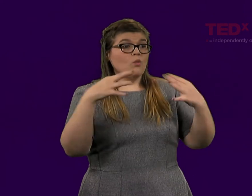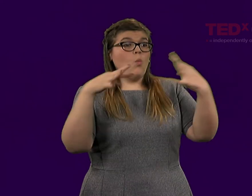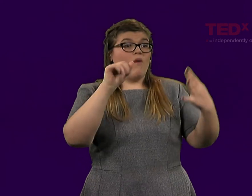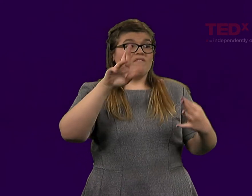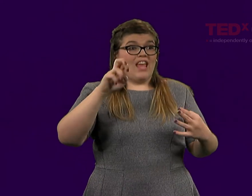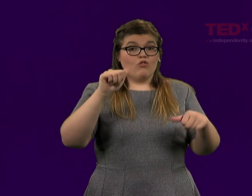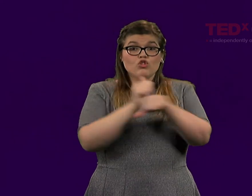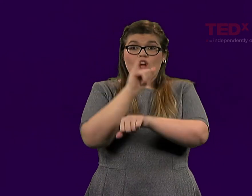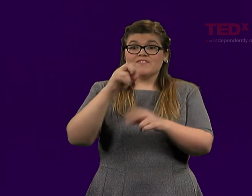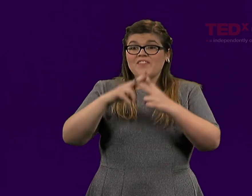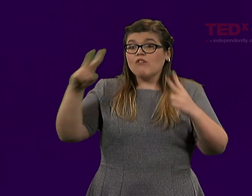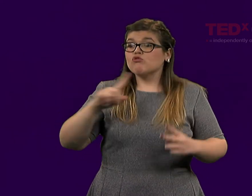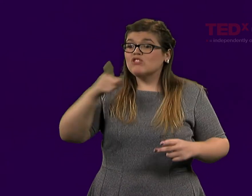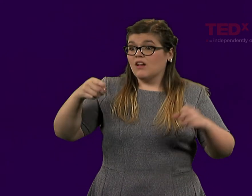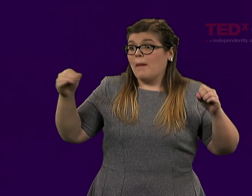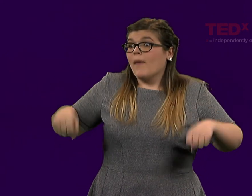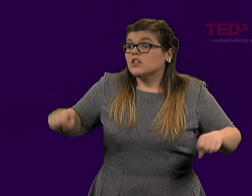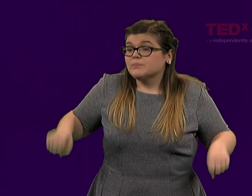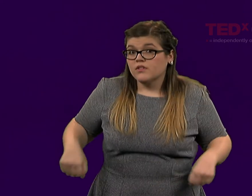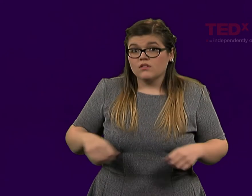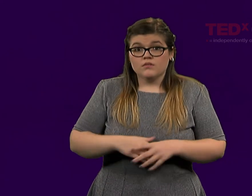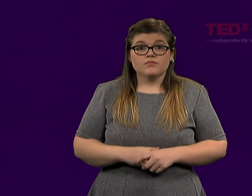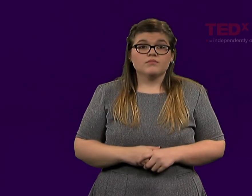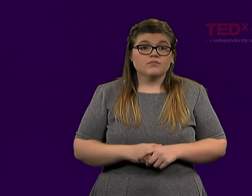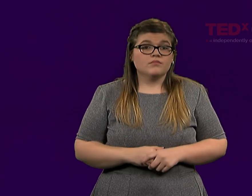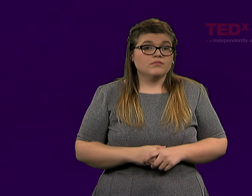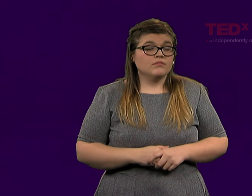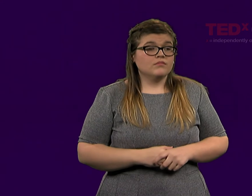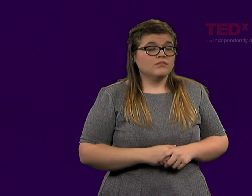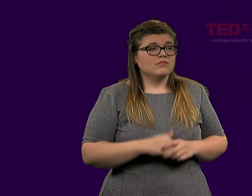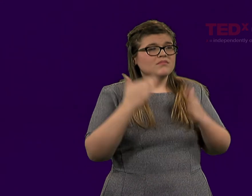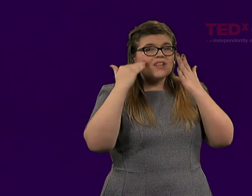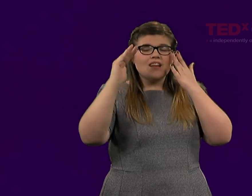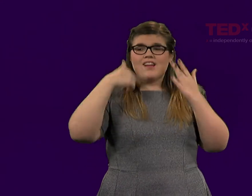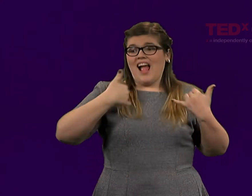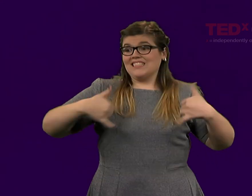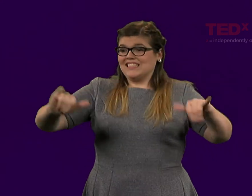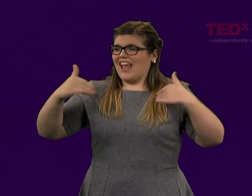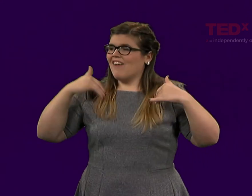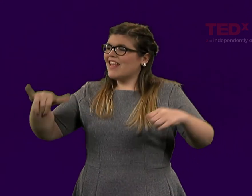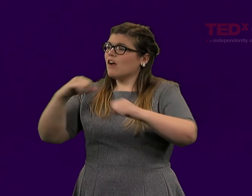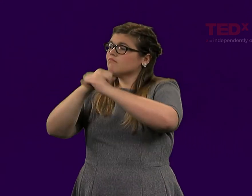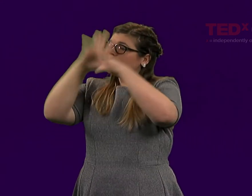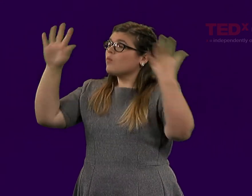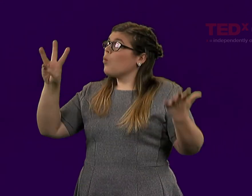Nuclear war is a possibility. And we also still have that idea that war looks